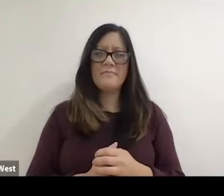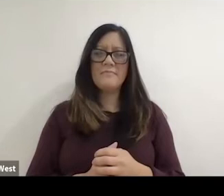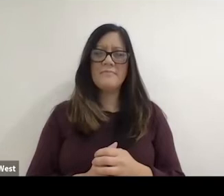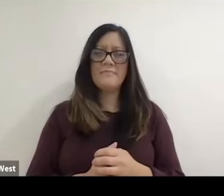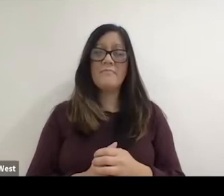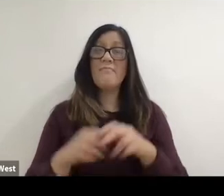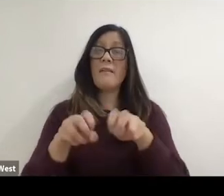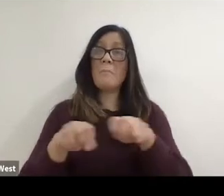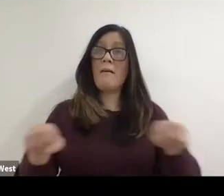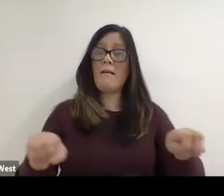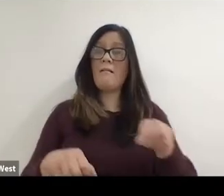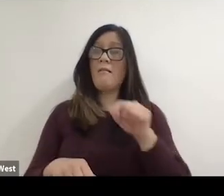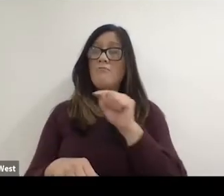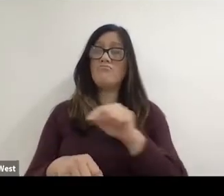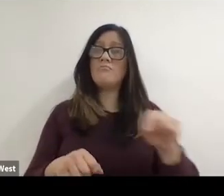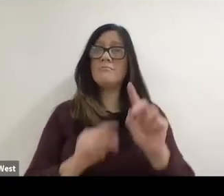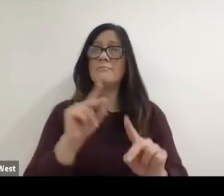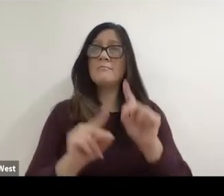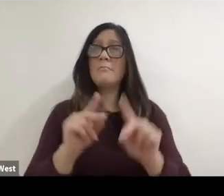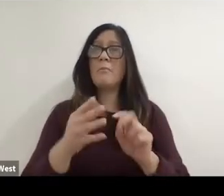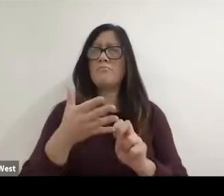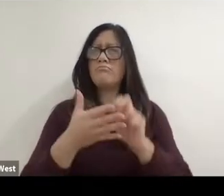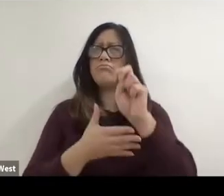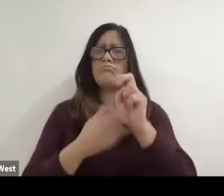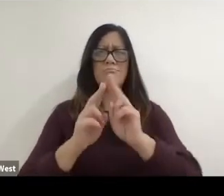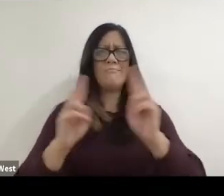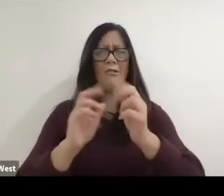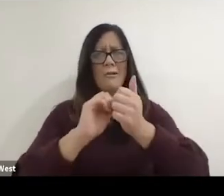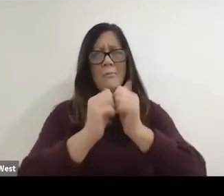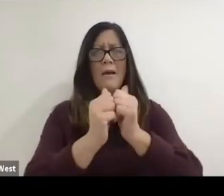But on our panel we have people that have both achieved at a high level